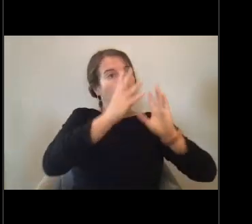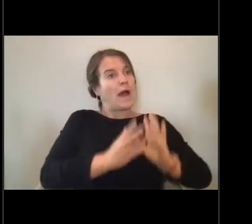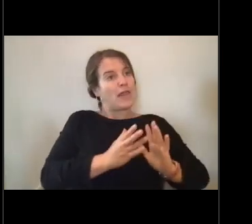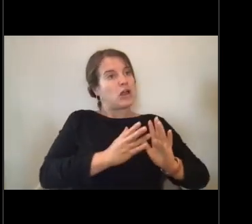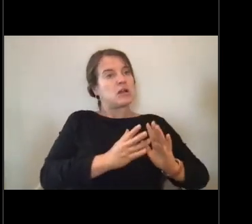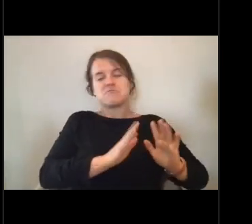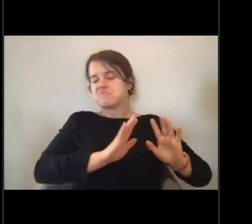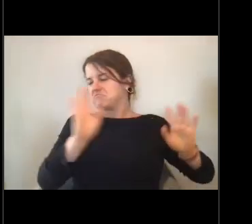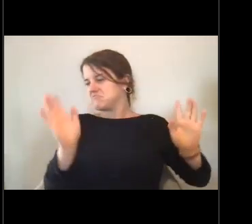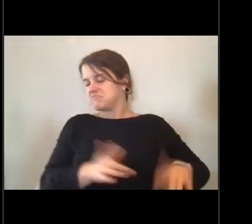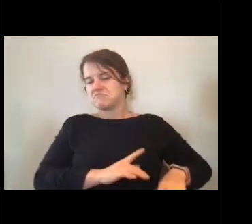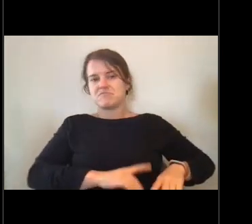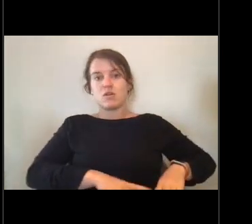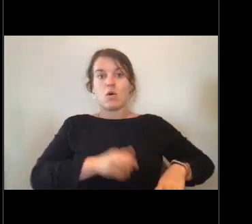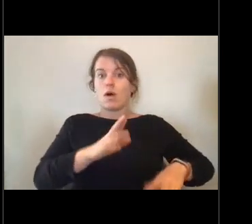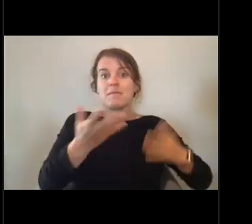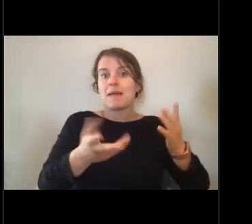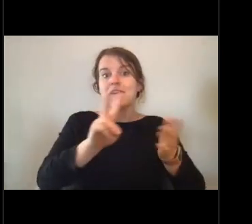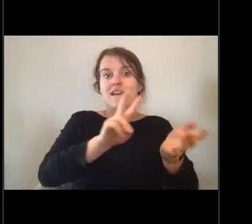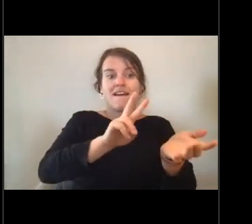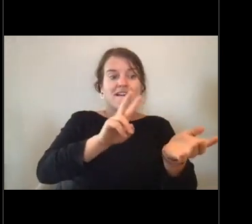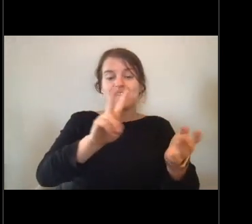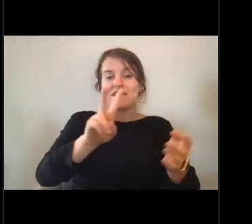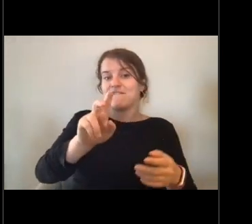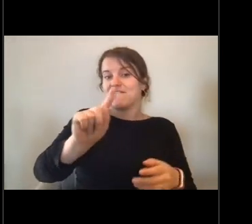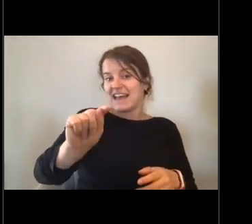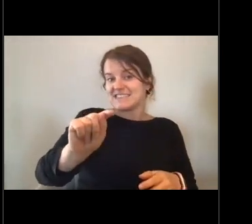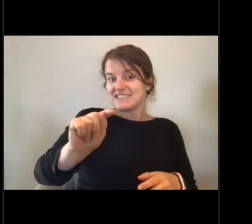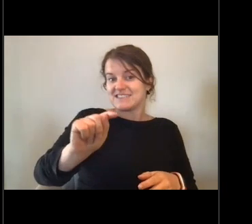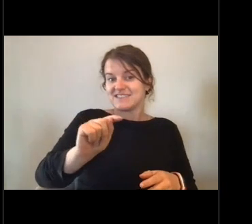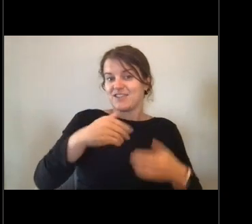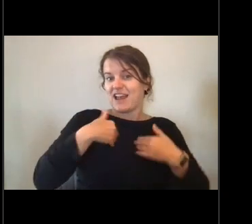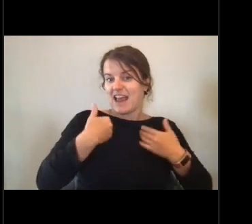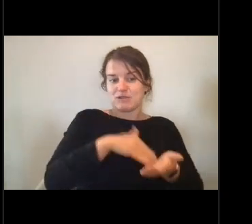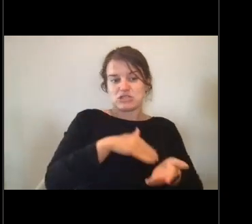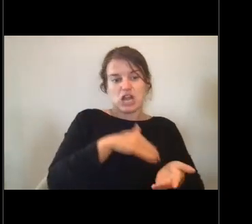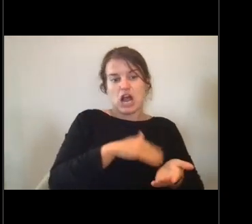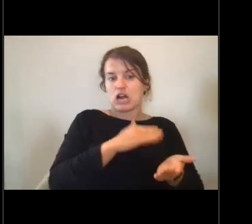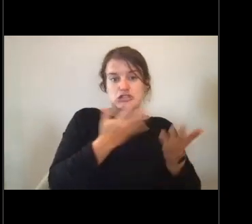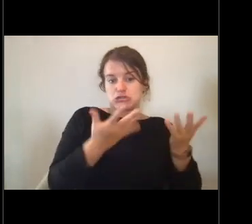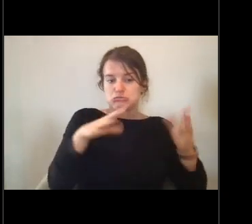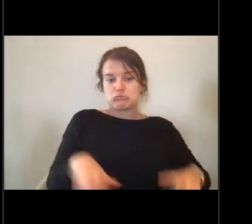I would be a veterinarian today instead of a meteorologist. But there, you know,